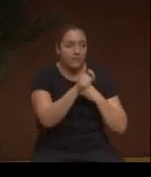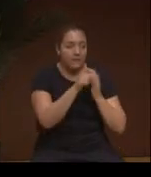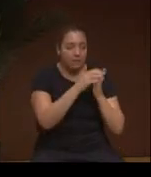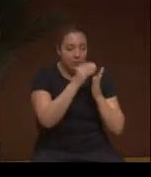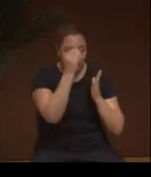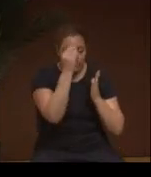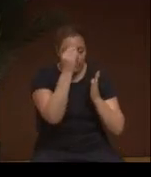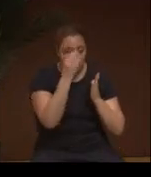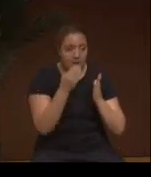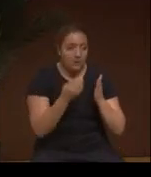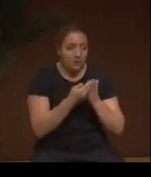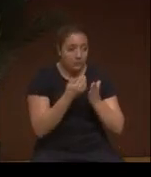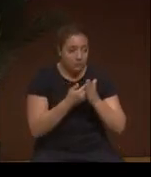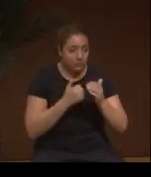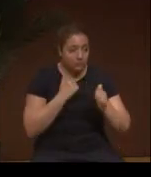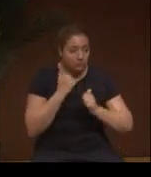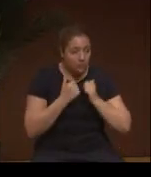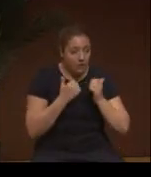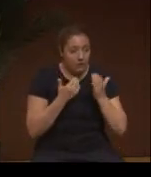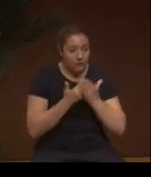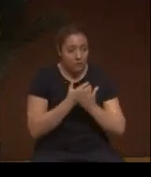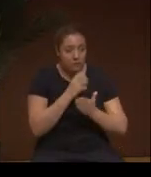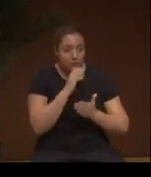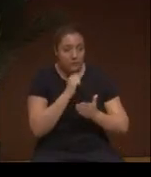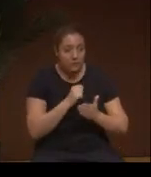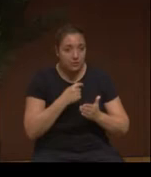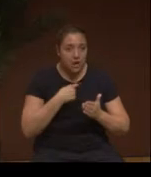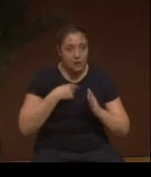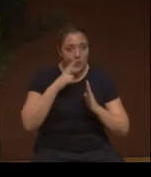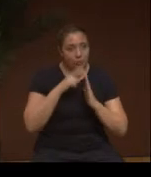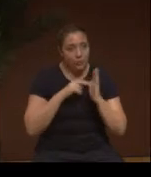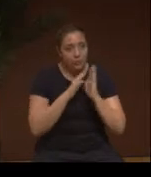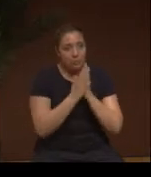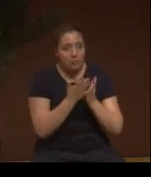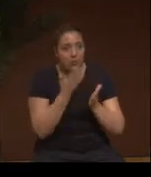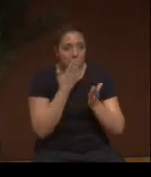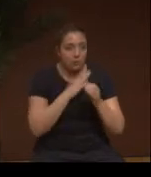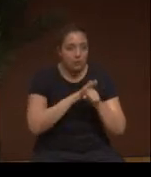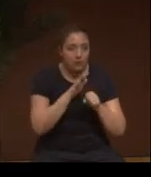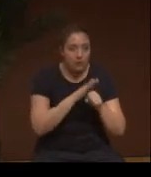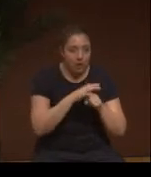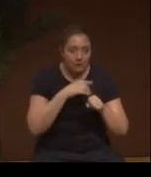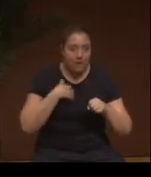There's a new drive in this new age kind of thinking where I just read a book, and I'm good, and I'm a shaman now.